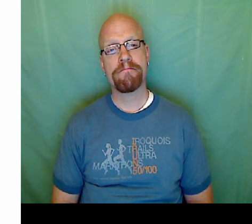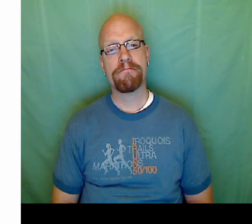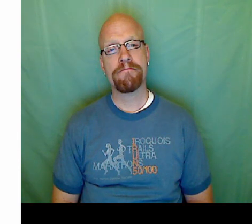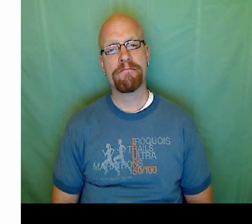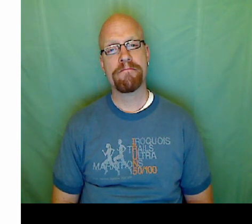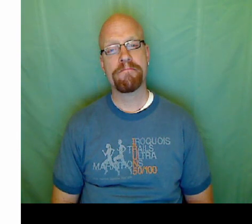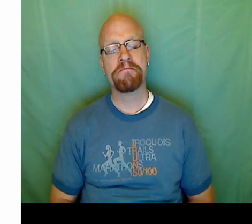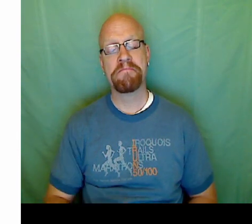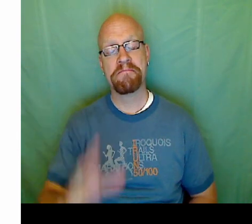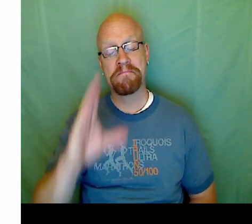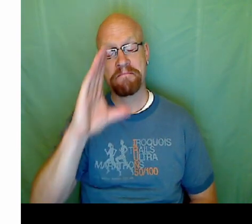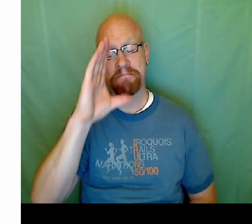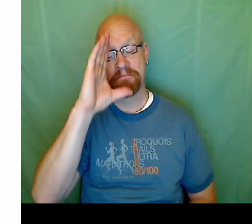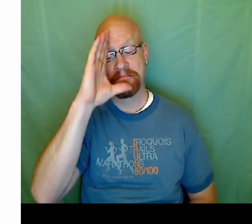Hello. Okay.